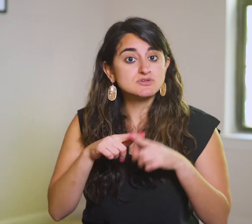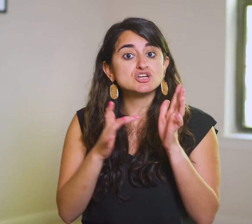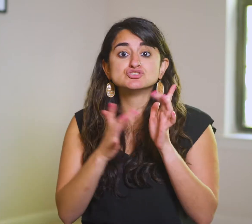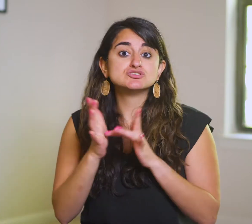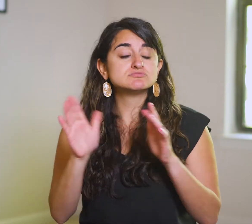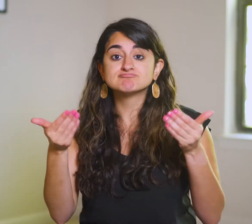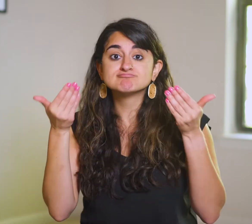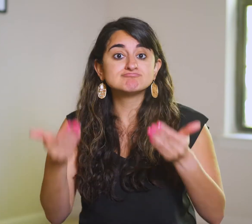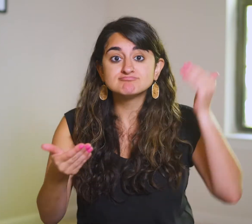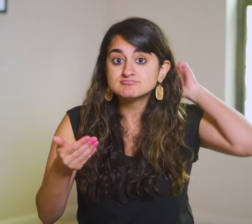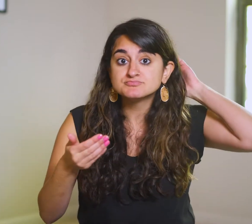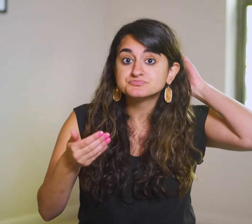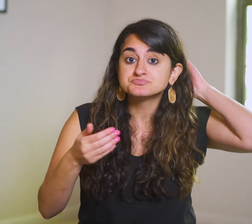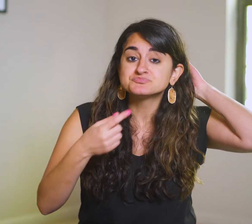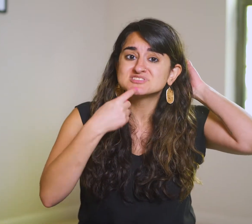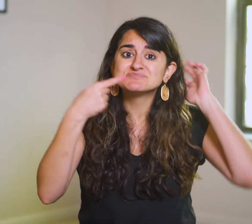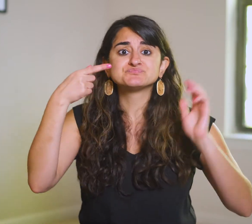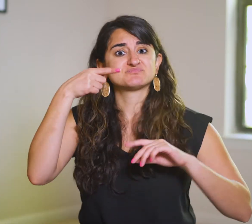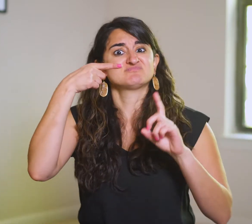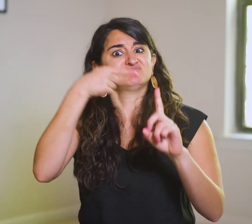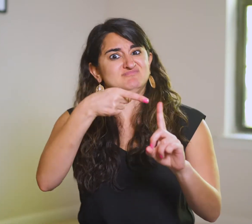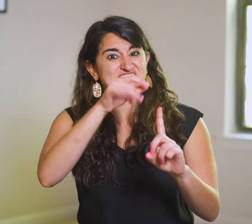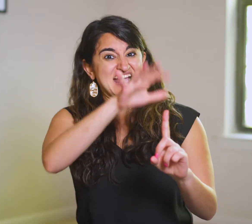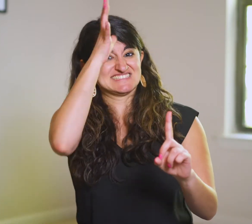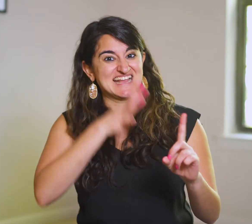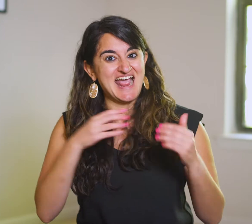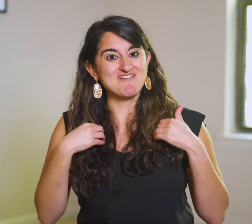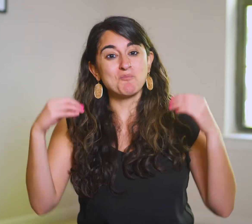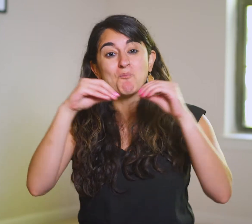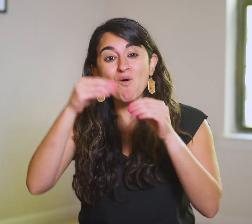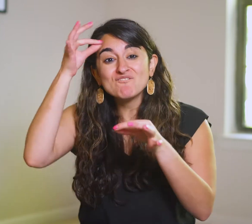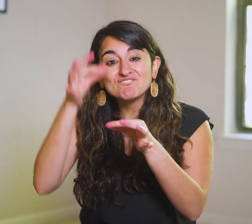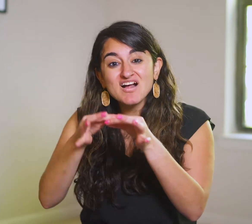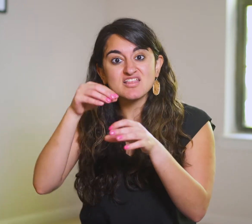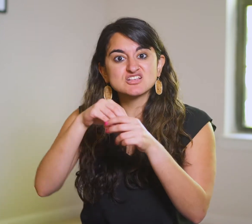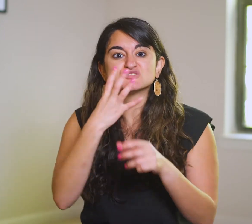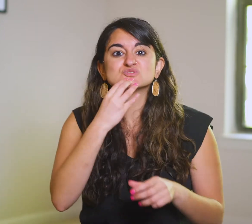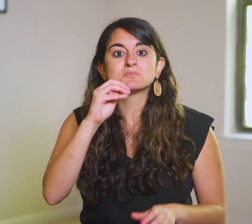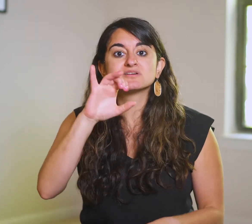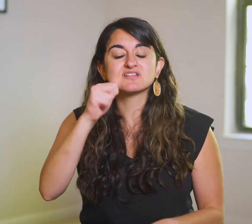but Jesus defies the status quo. He says, “This guy has more faith in the Jewish Messiah